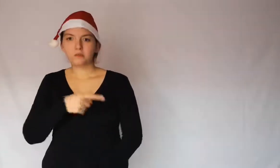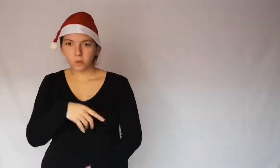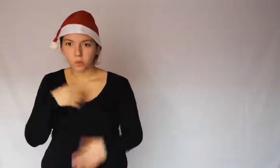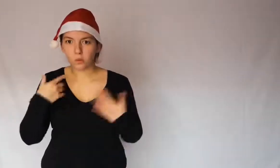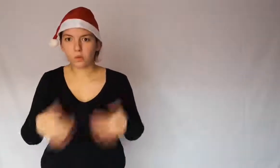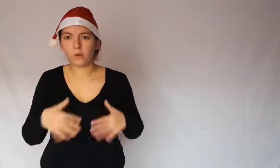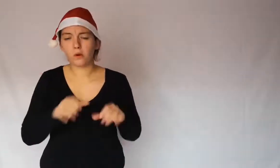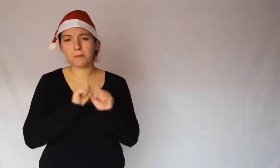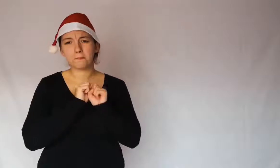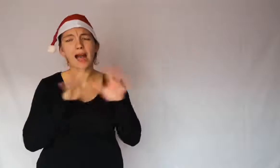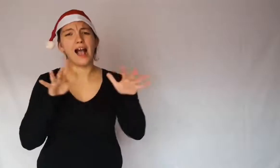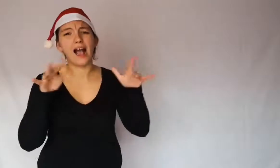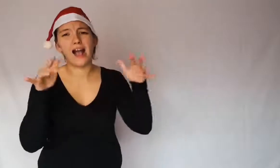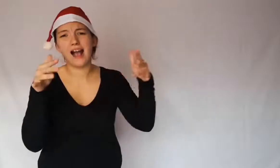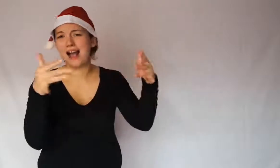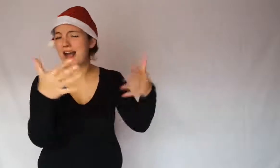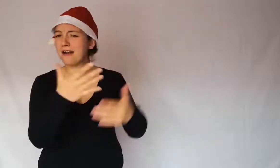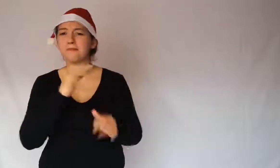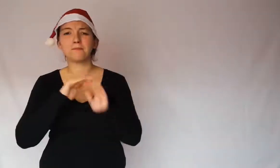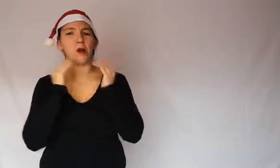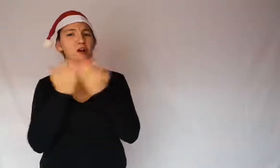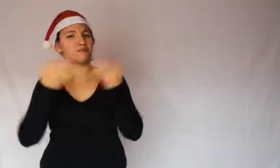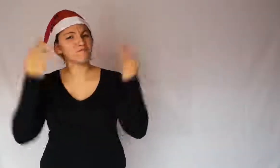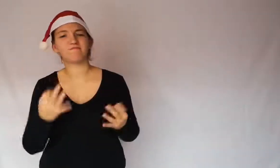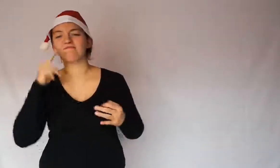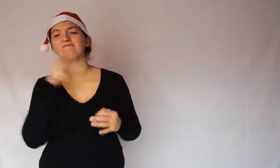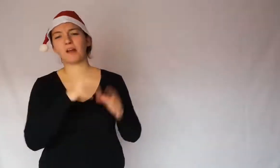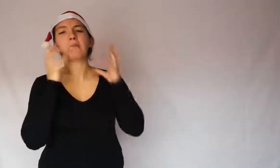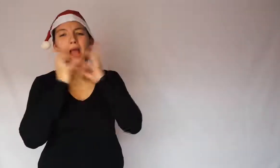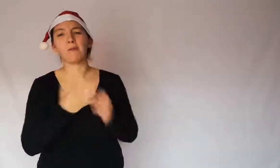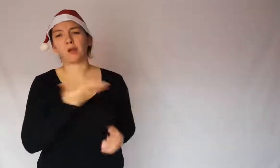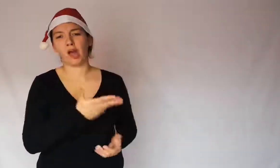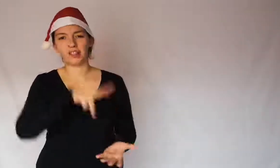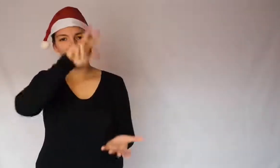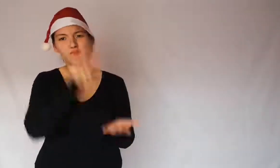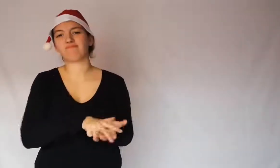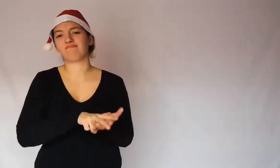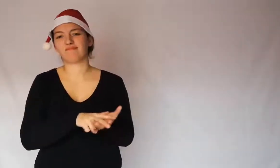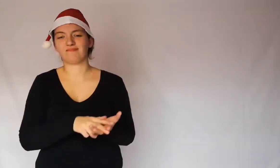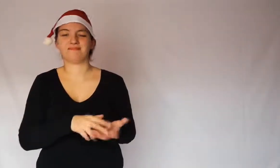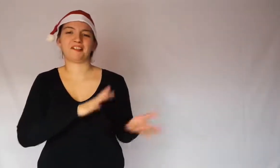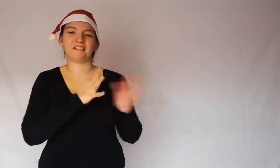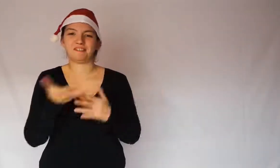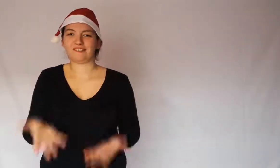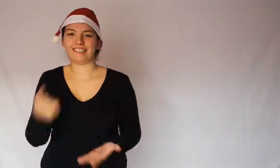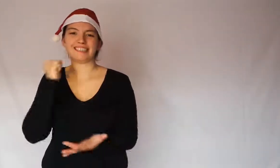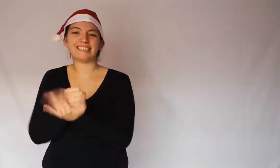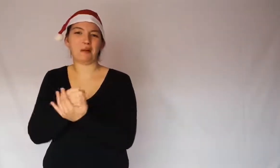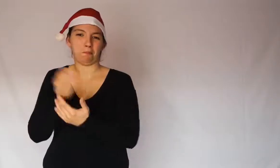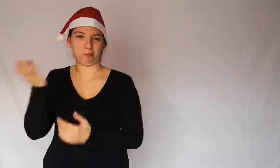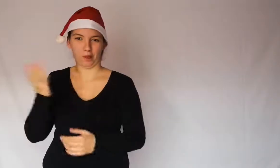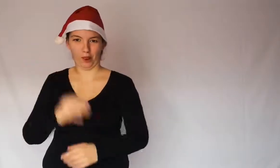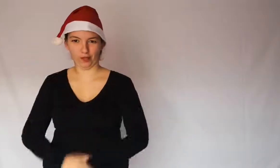This was very successful in the world and the figure of Santa Claus officially became a symbol.